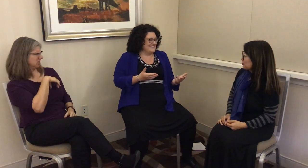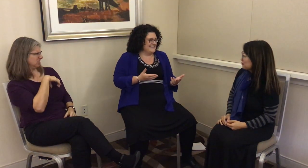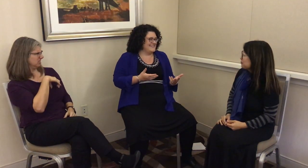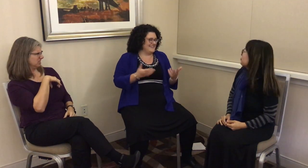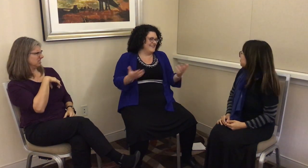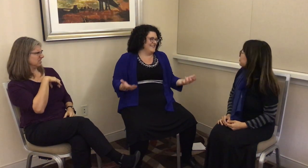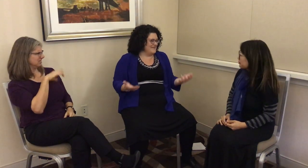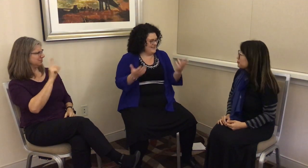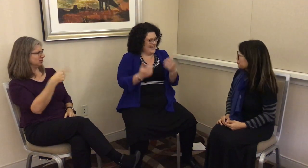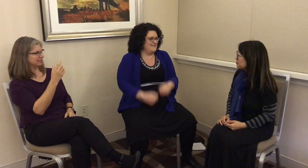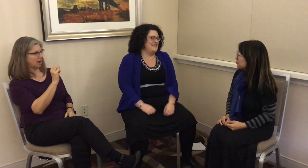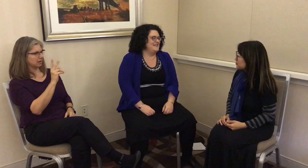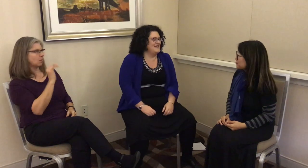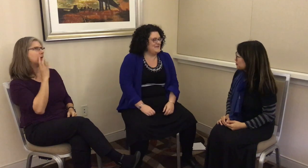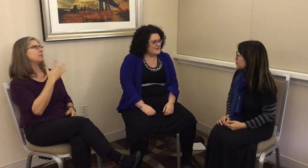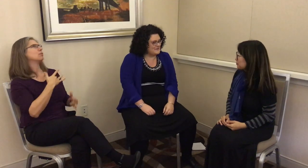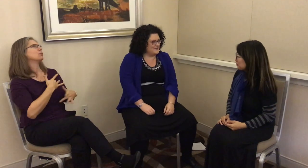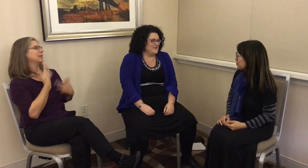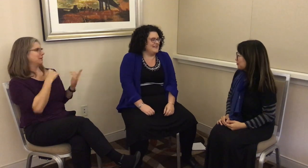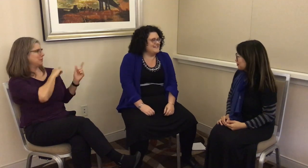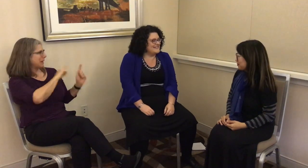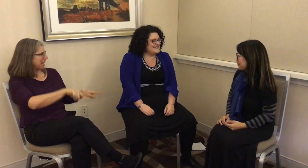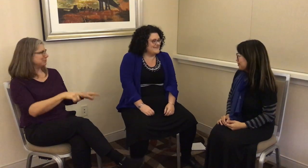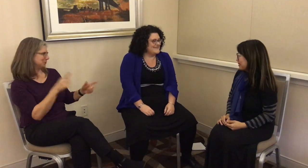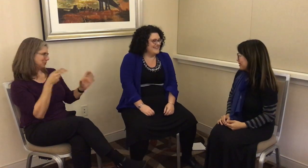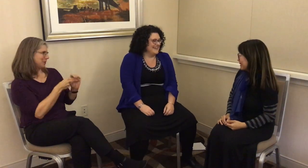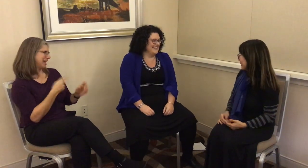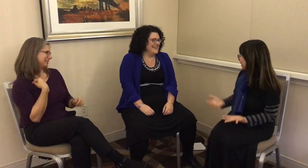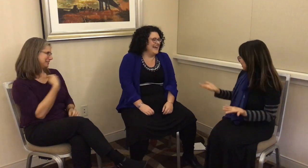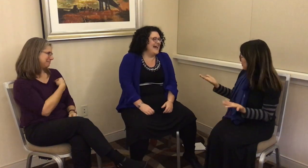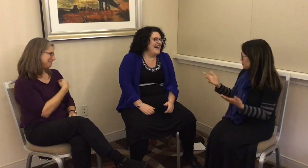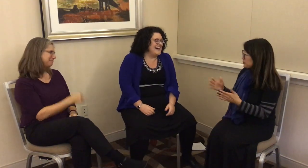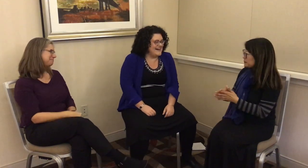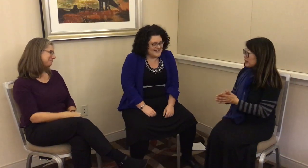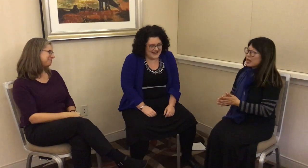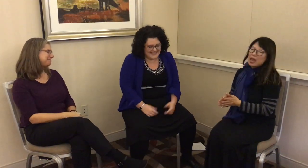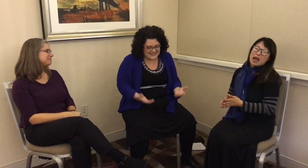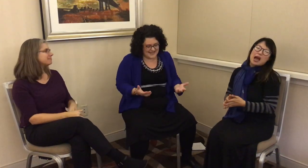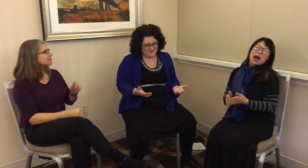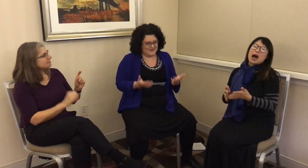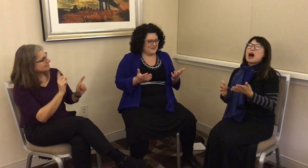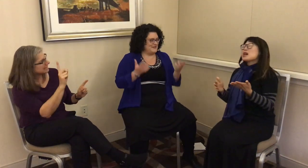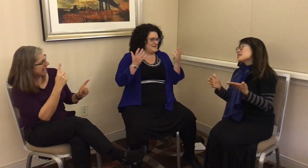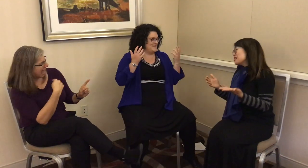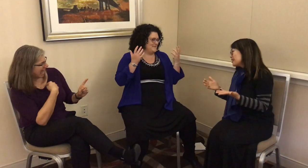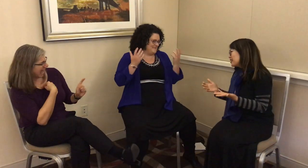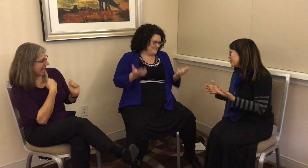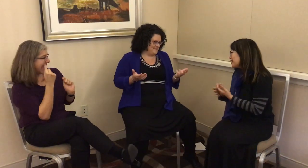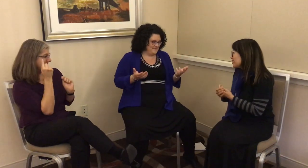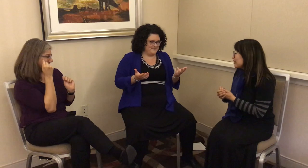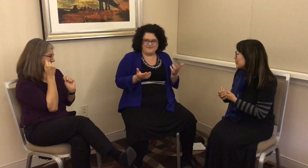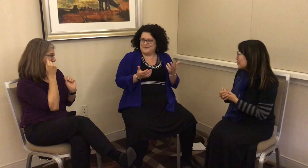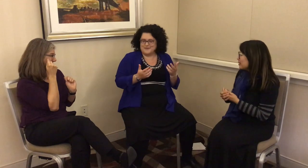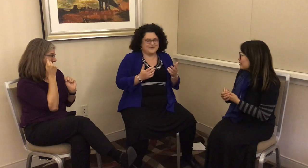weird. I’m really happy that you were able to join us. I think that pretty much brings